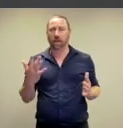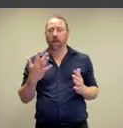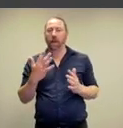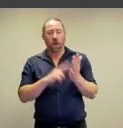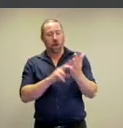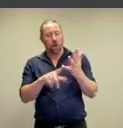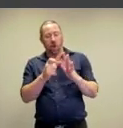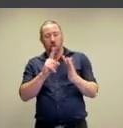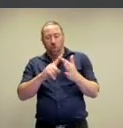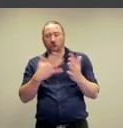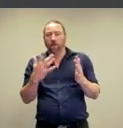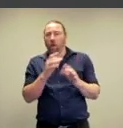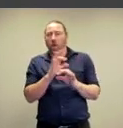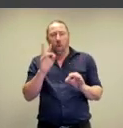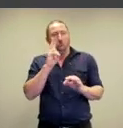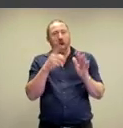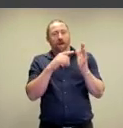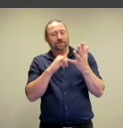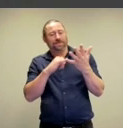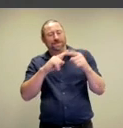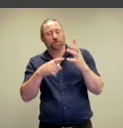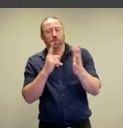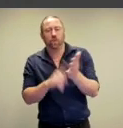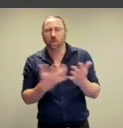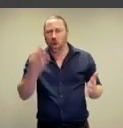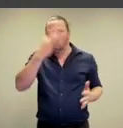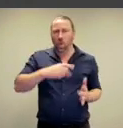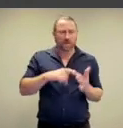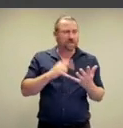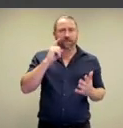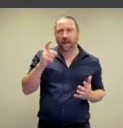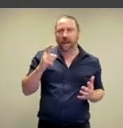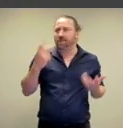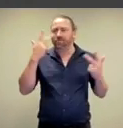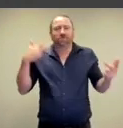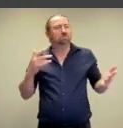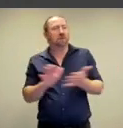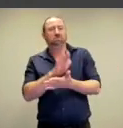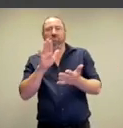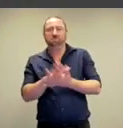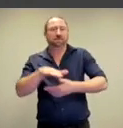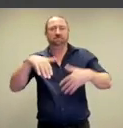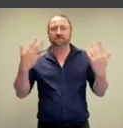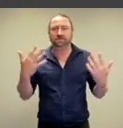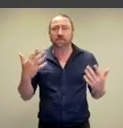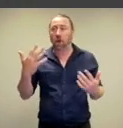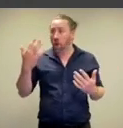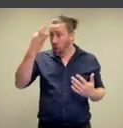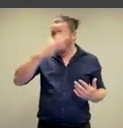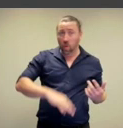the nude body desexualizes,